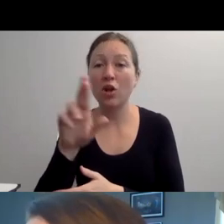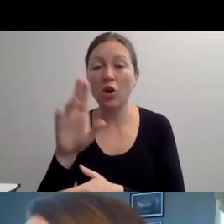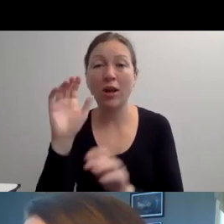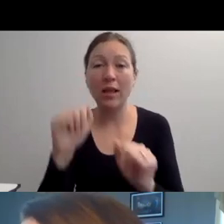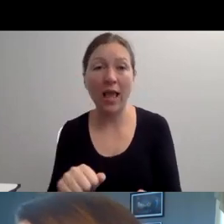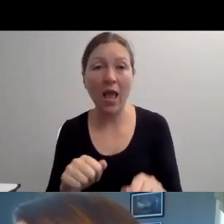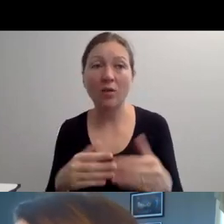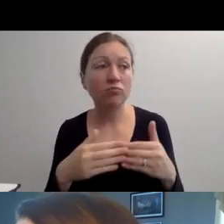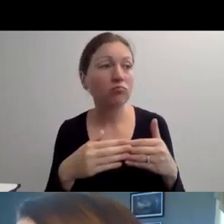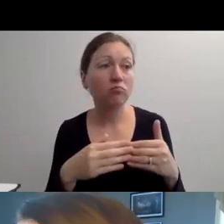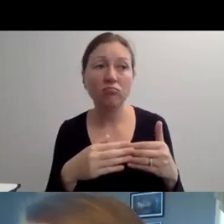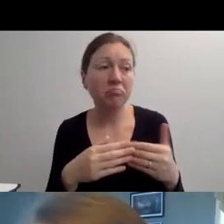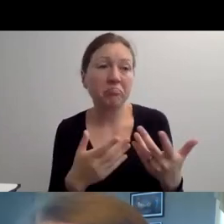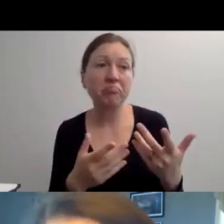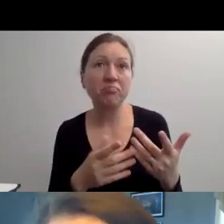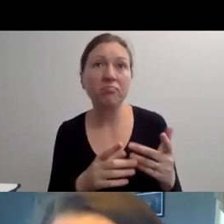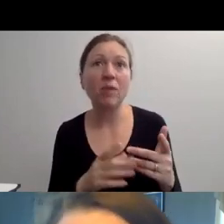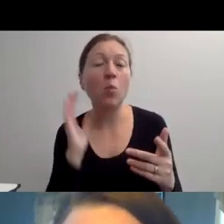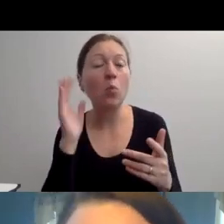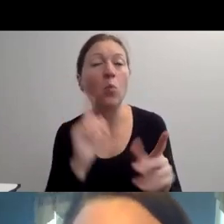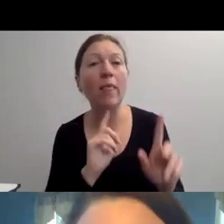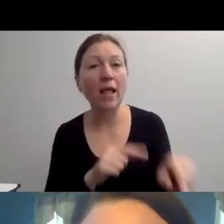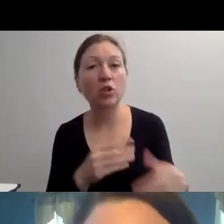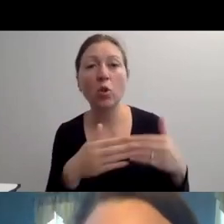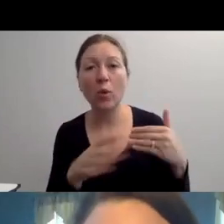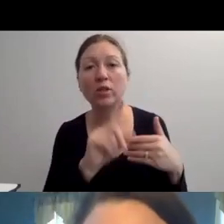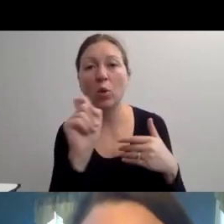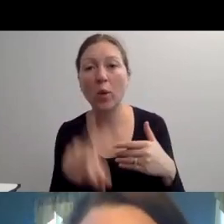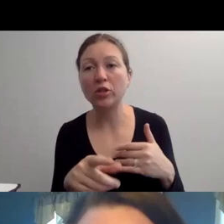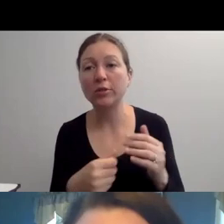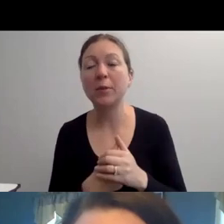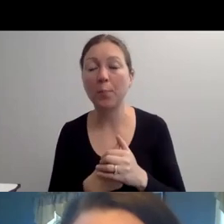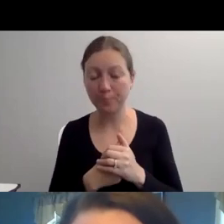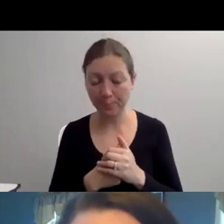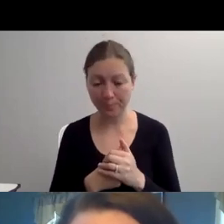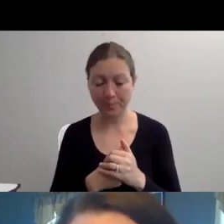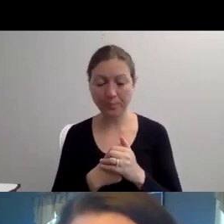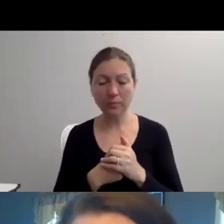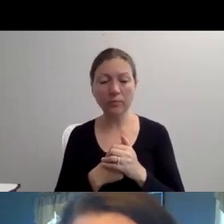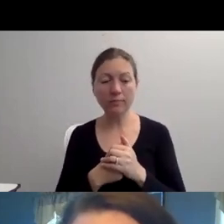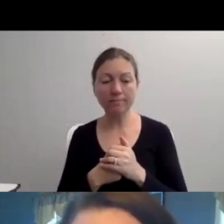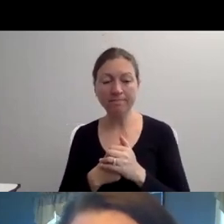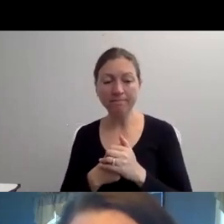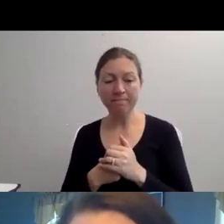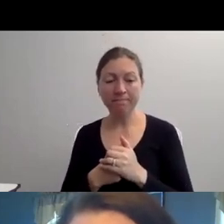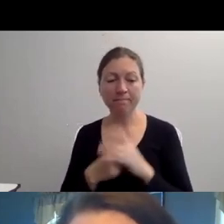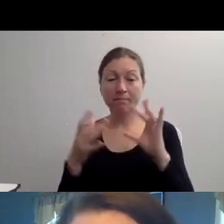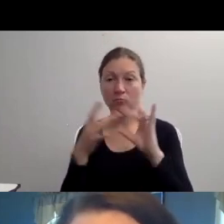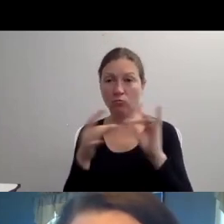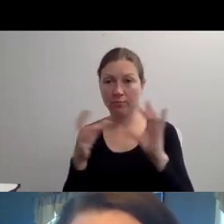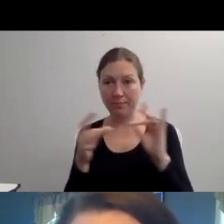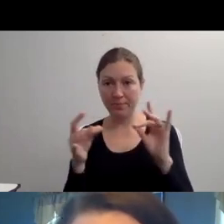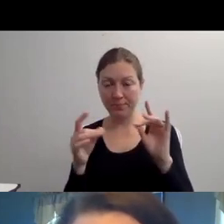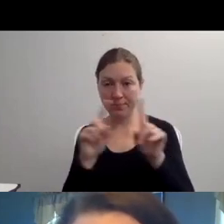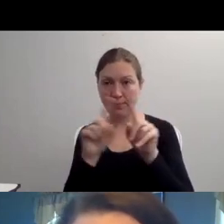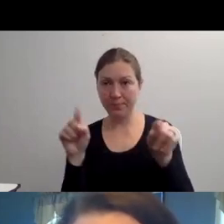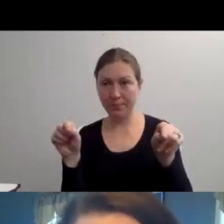BUT THAT COMES TO MY MIND RIGHT NOW IS WHAT THE ONE DISABLED ACTOR IS MARGARITA WITH A